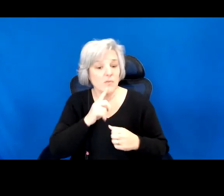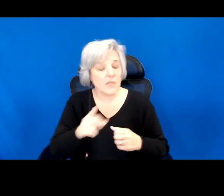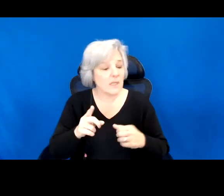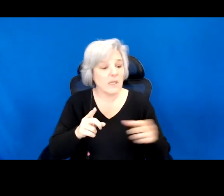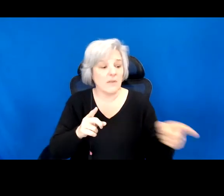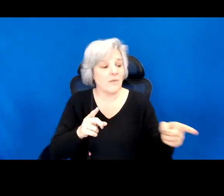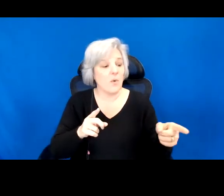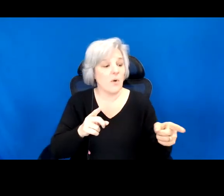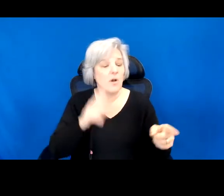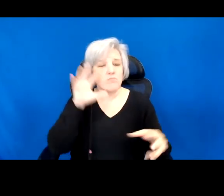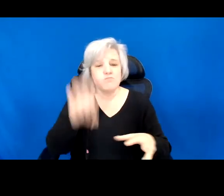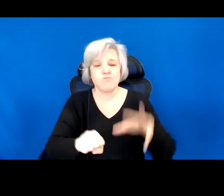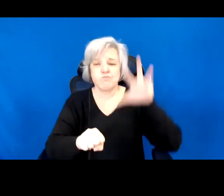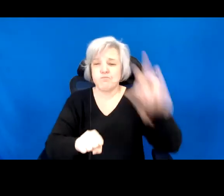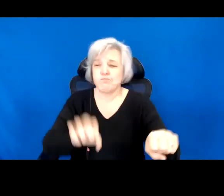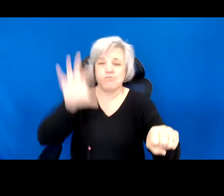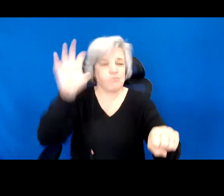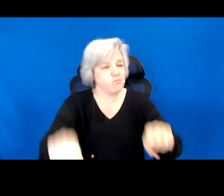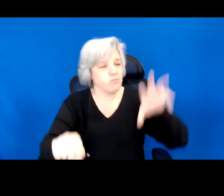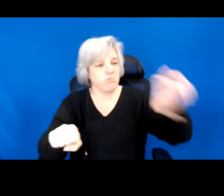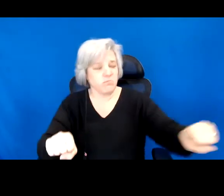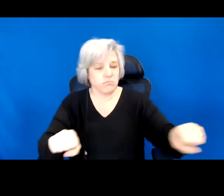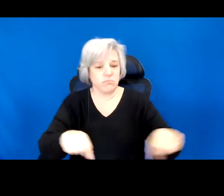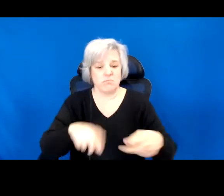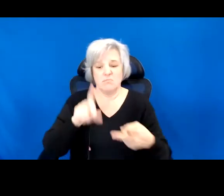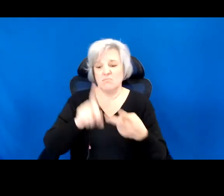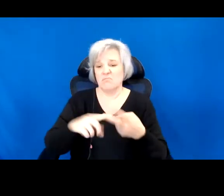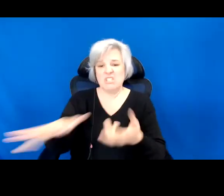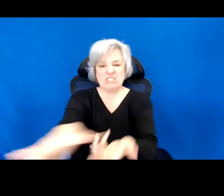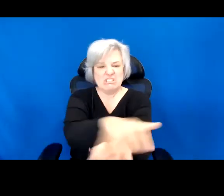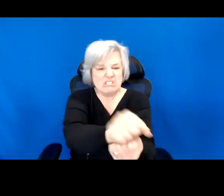conquest, mass extermination, and nearly unimaginable